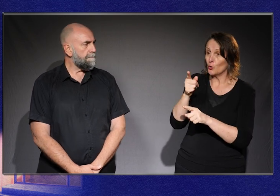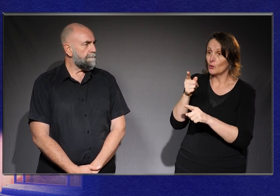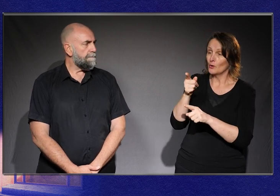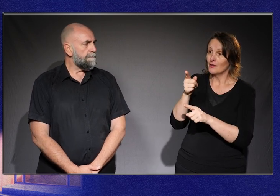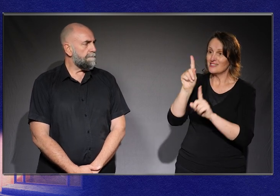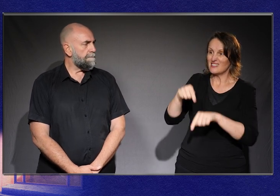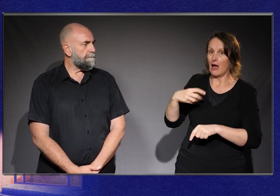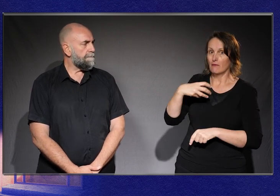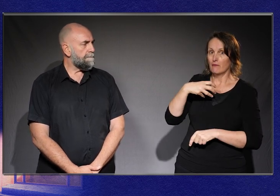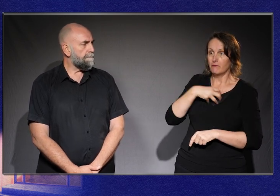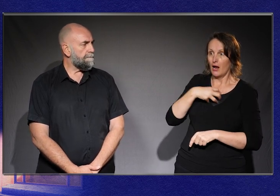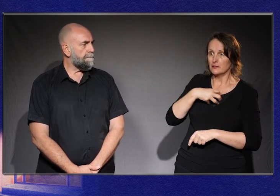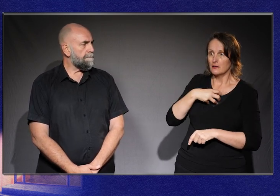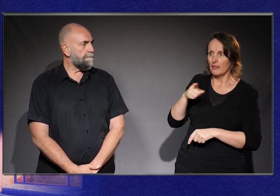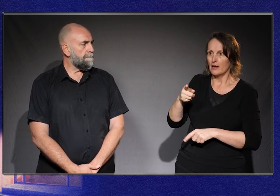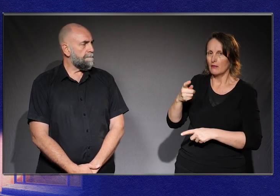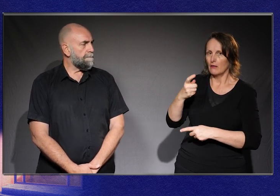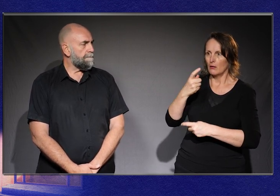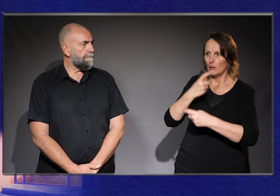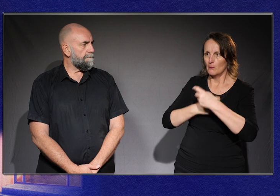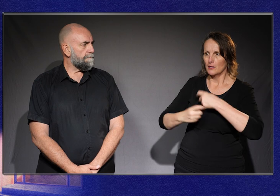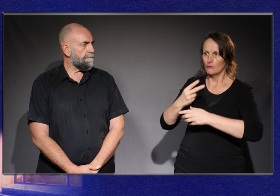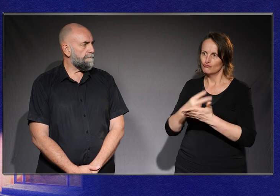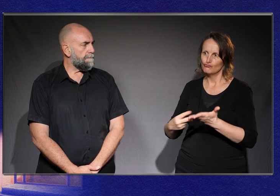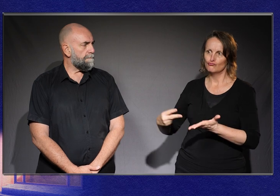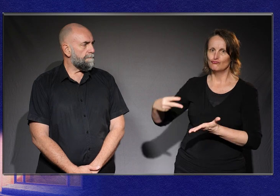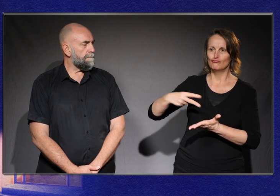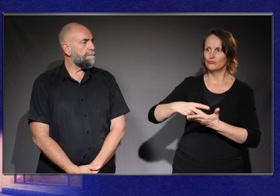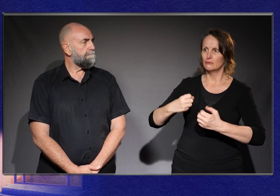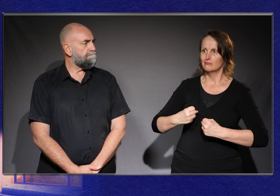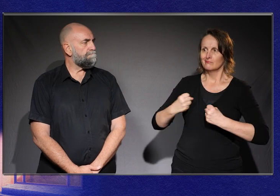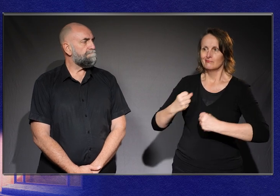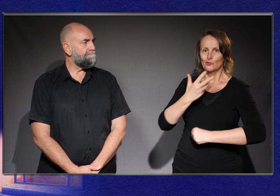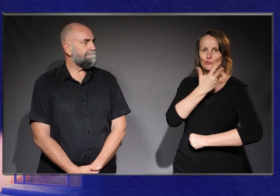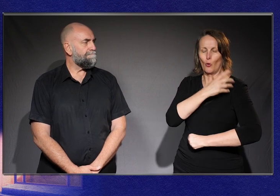of spread those wings and let them dry and then see what it feels like to lift themselves with them.